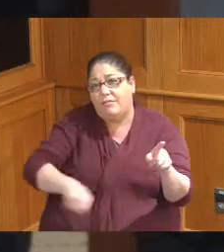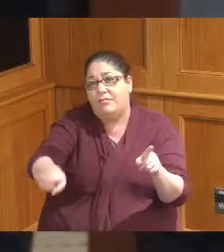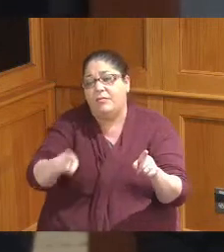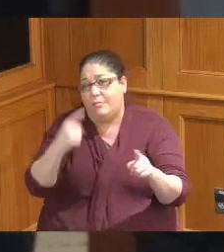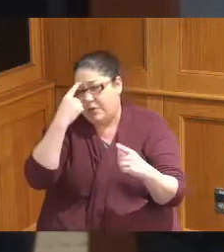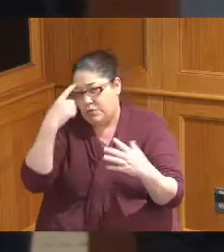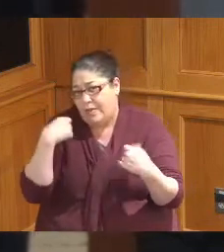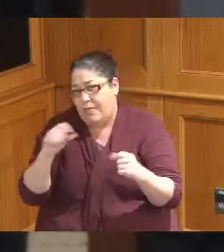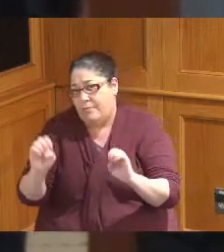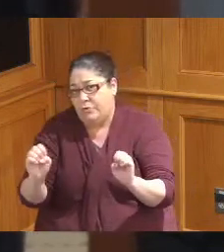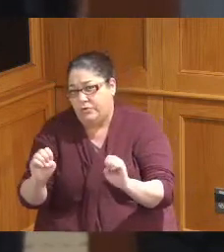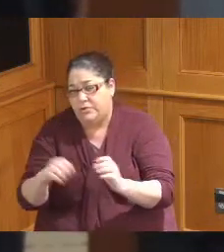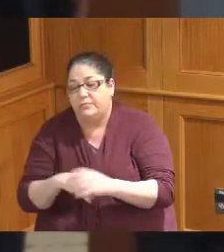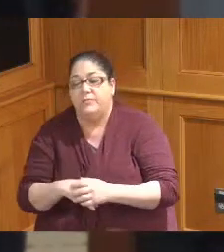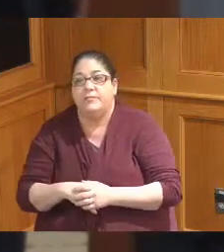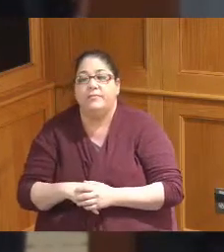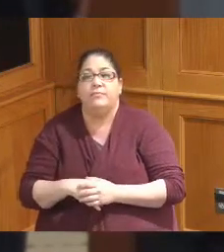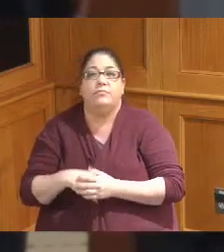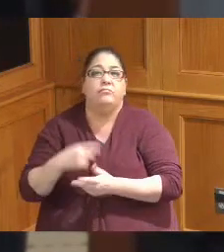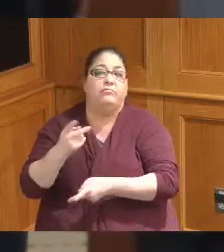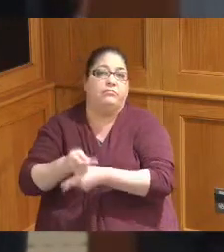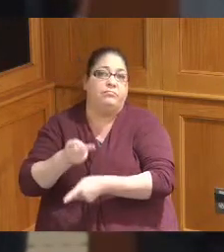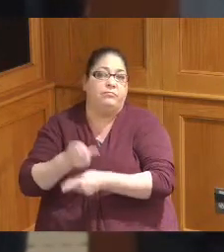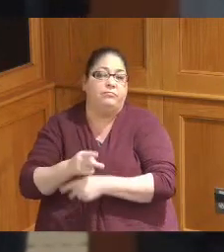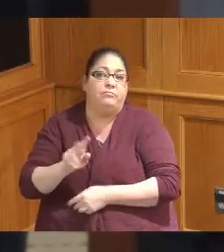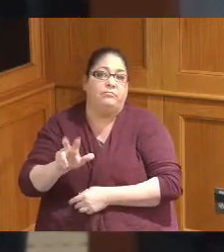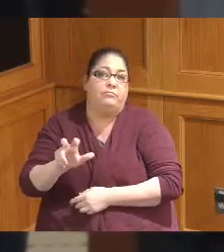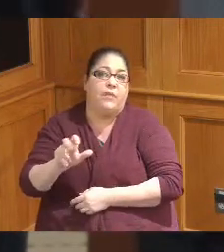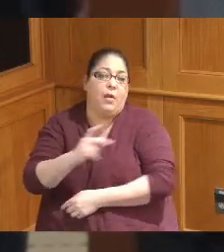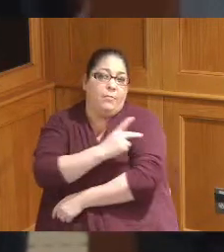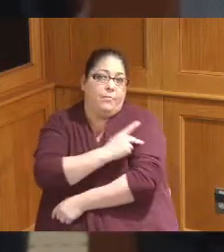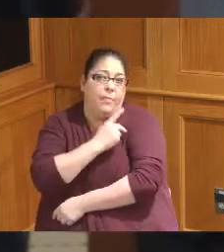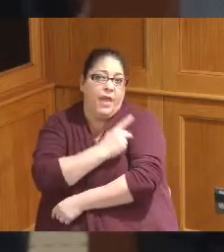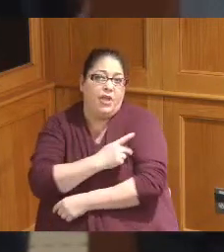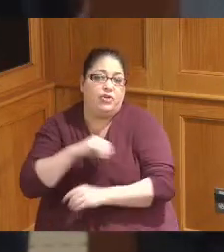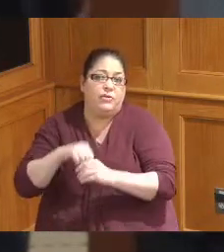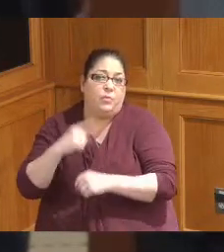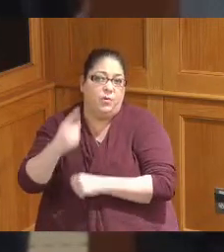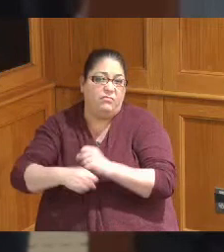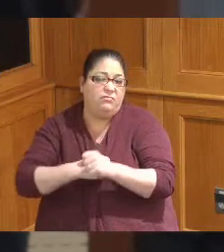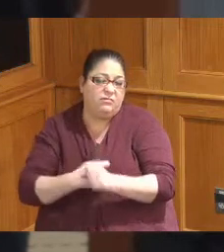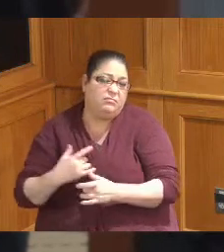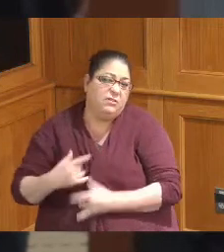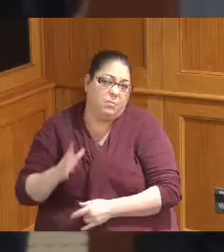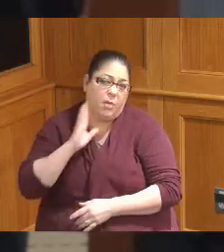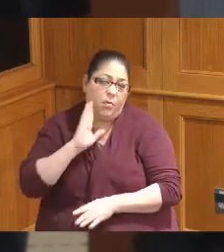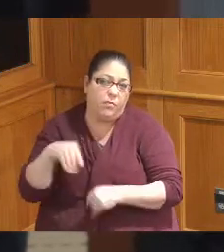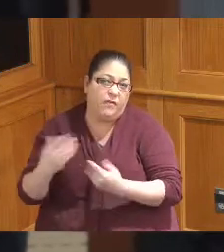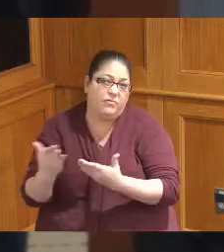anticipated this program will treat approximately 300 patients within a year and we have been it's